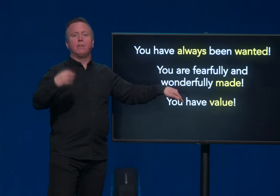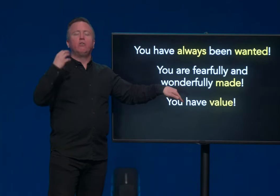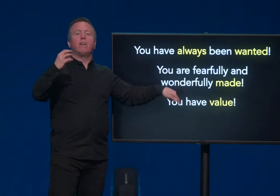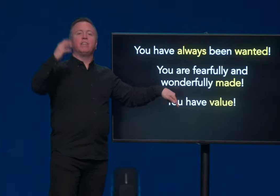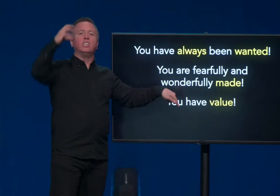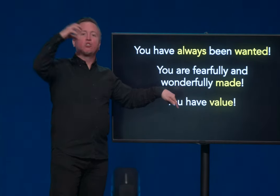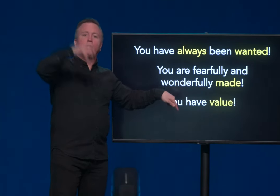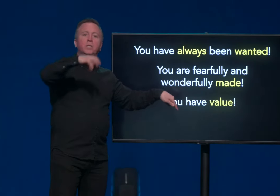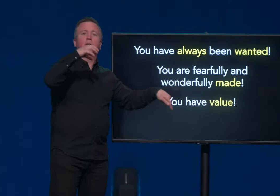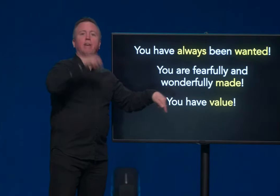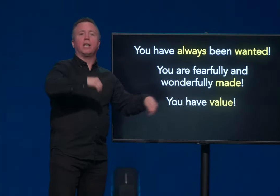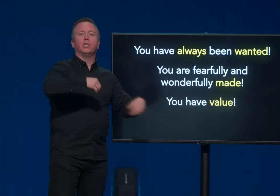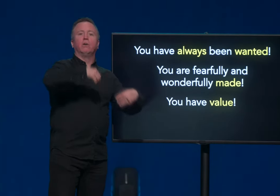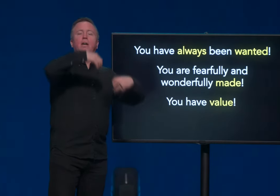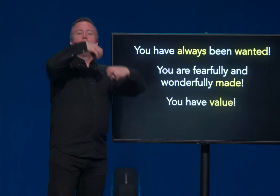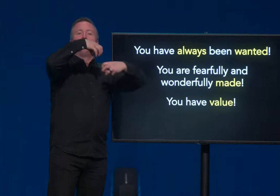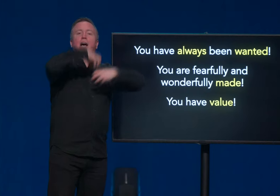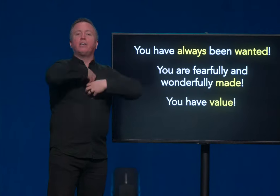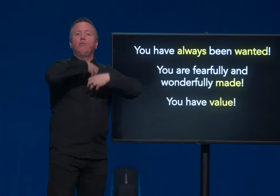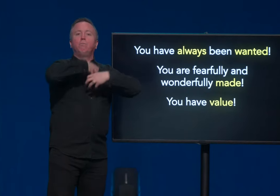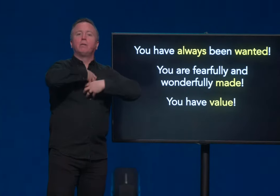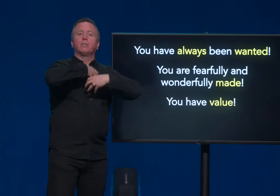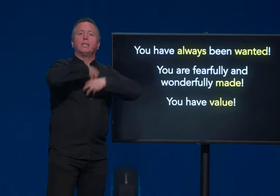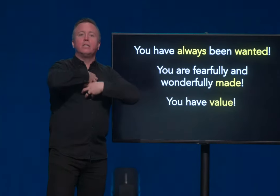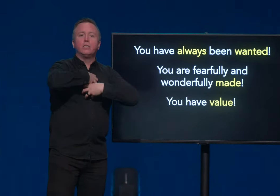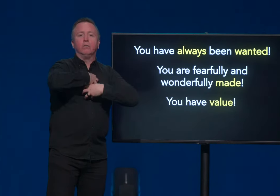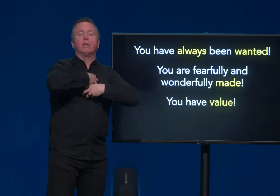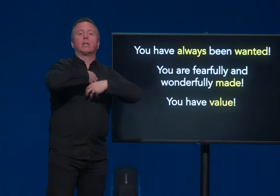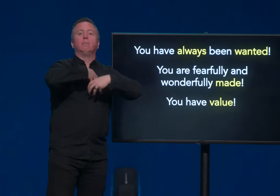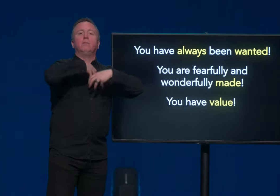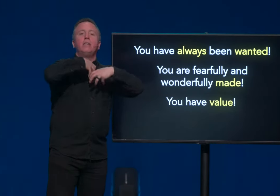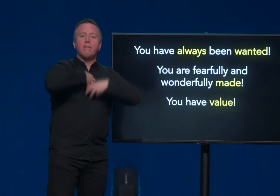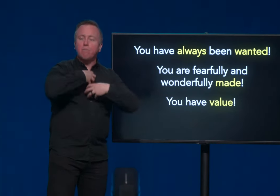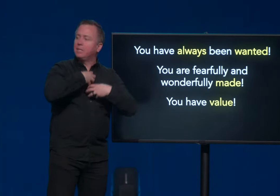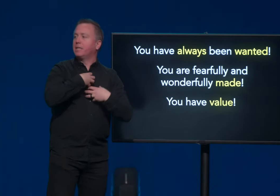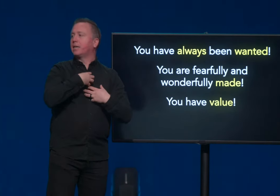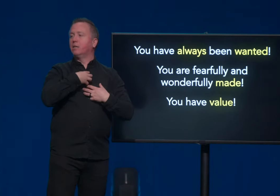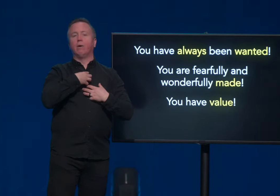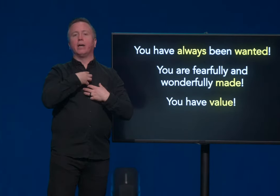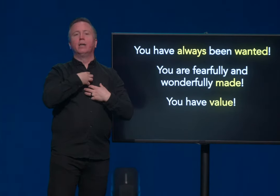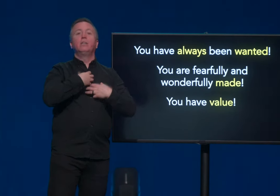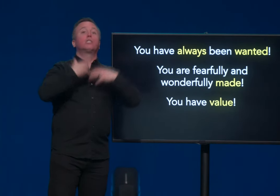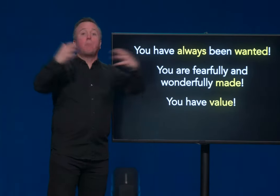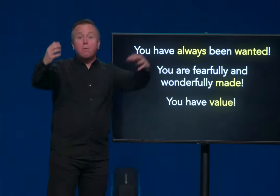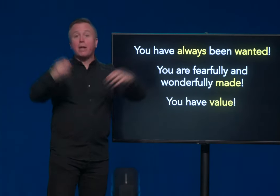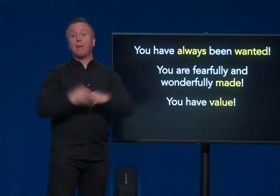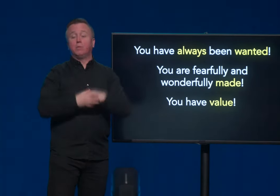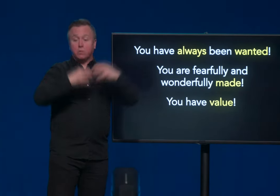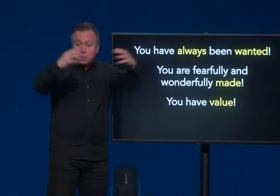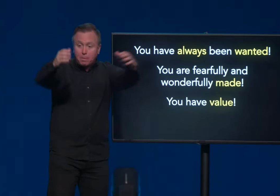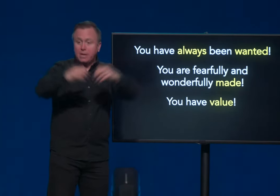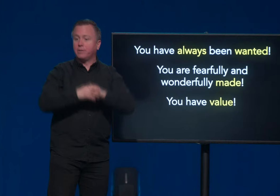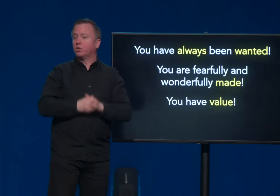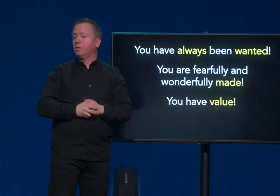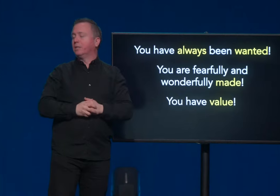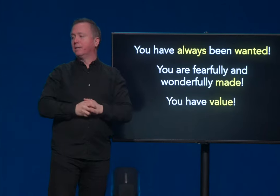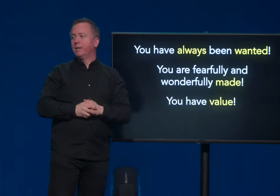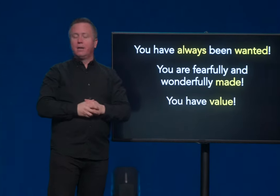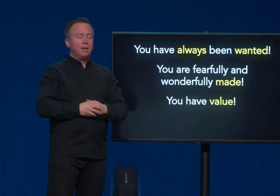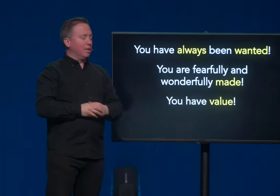that you have intrinsic value, value built into you that can never be taken away despite what happened to you, despite how you're treated,